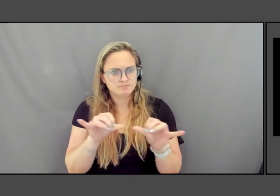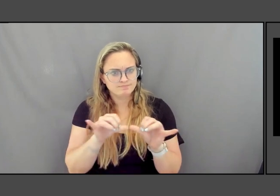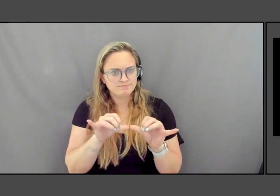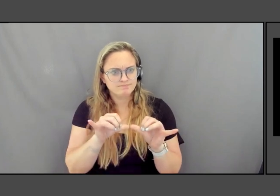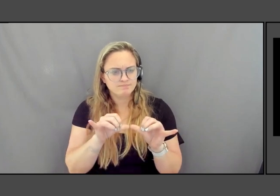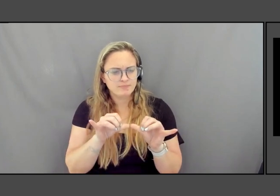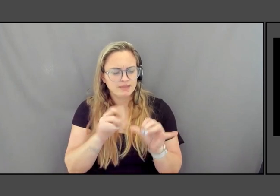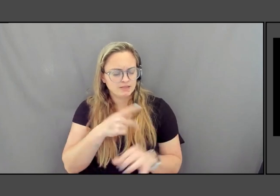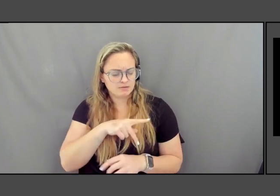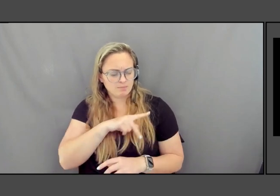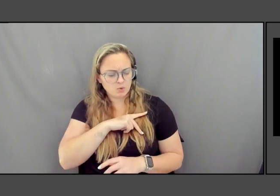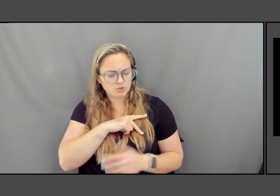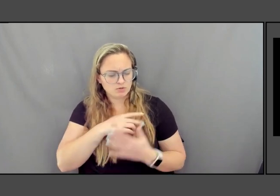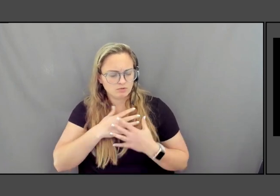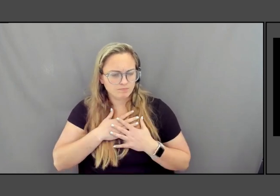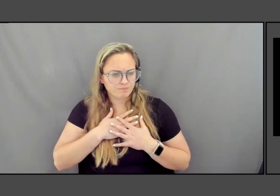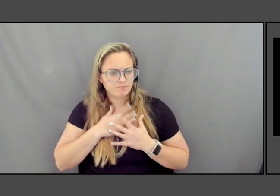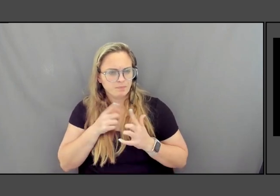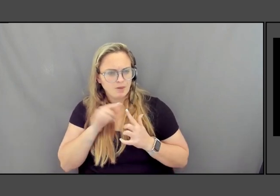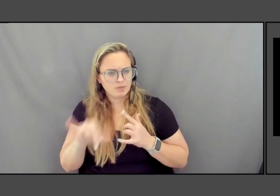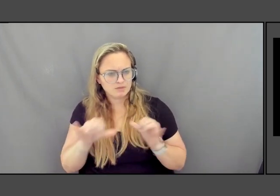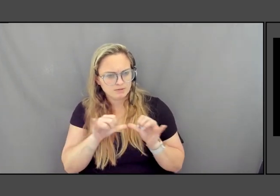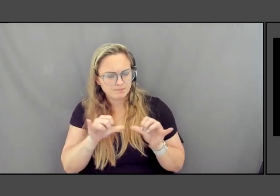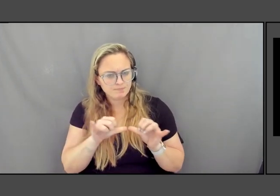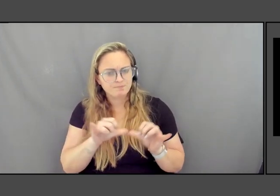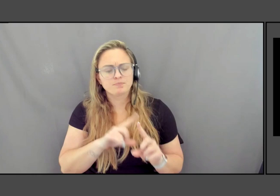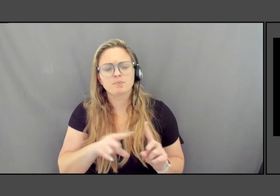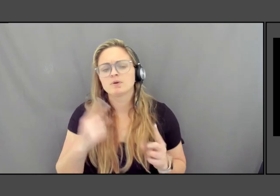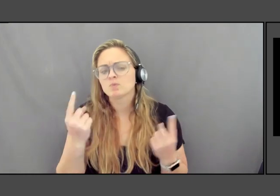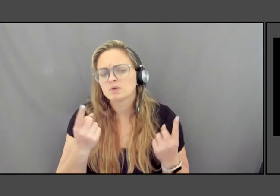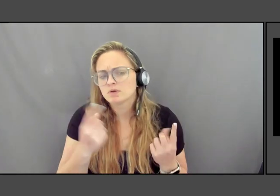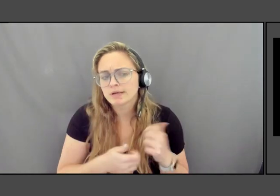And I wonder also because every time I've been there, people are touching,